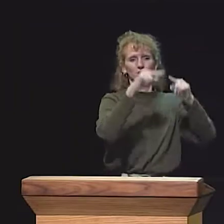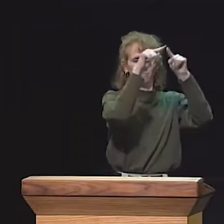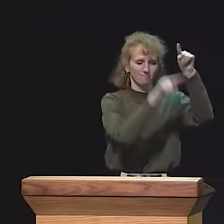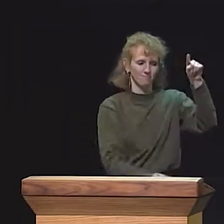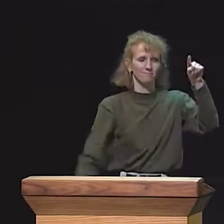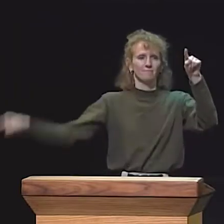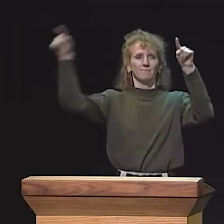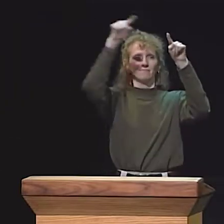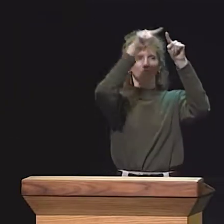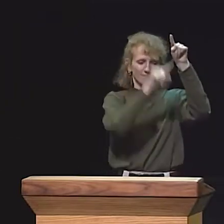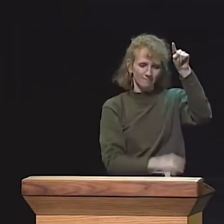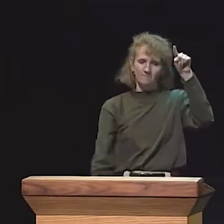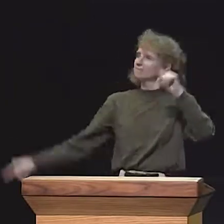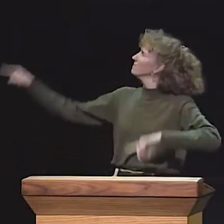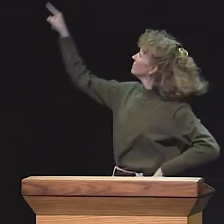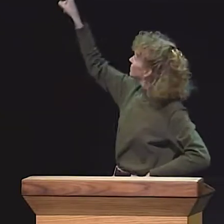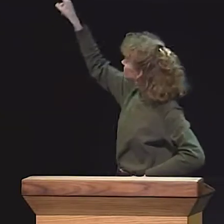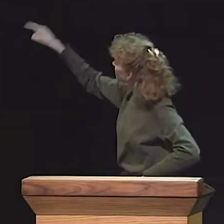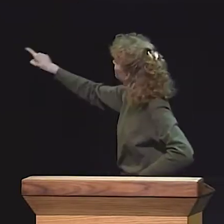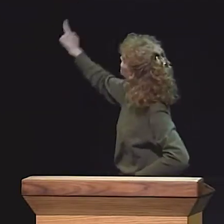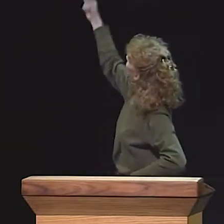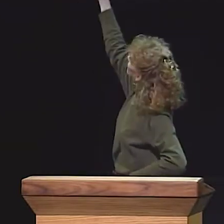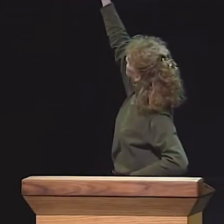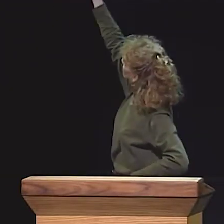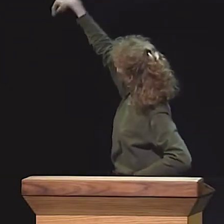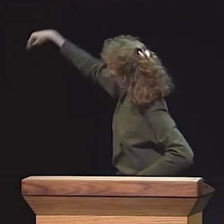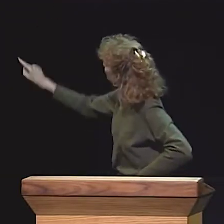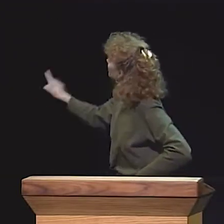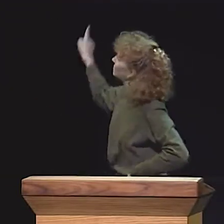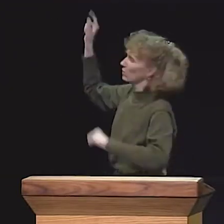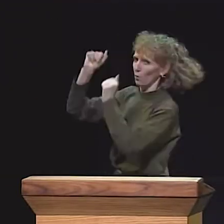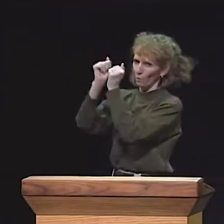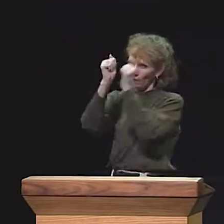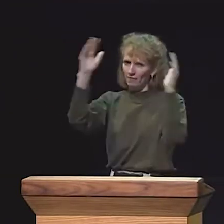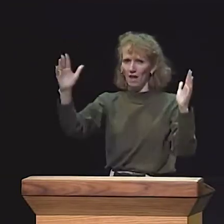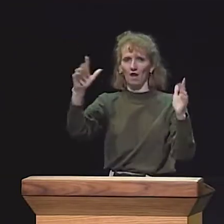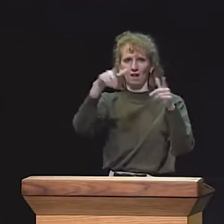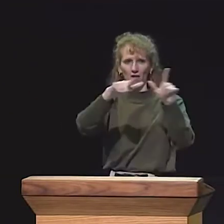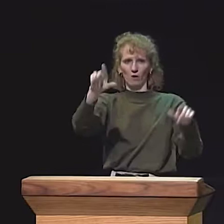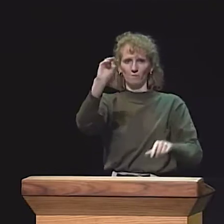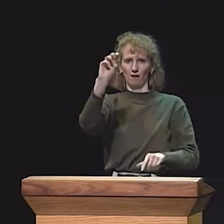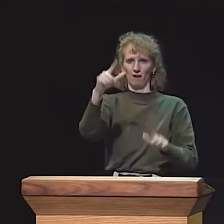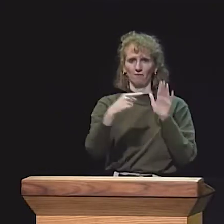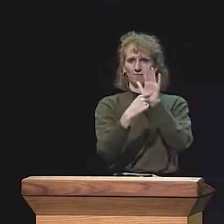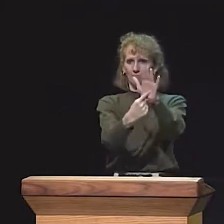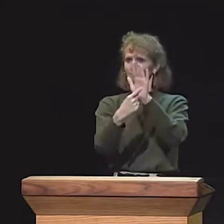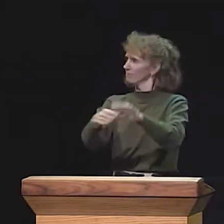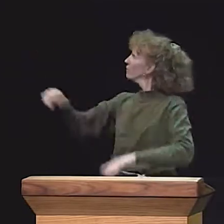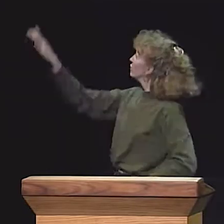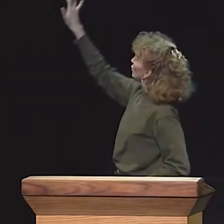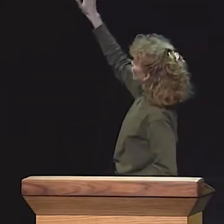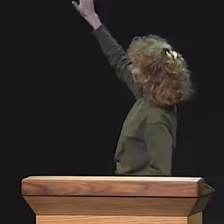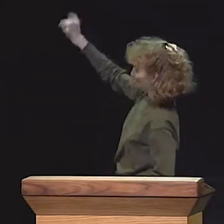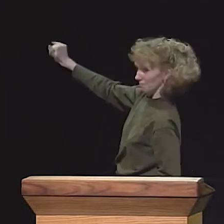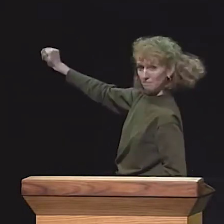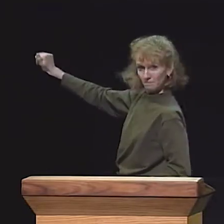THEN WE GET TO GO ALL THE WAY BACK TO THE BEGINNING AGAIN AND SELECT ANOTHER STORY AND GO THROUGH PROCEDURE 1, 2, 3